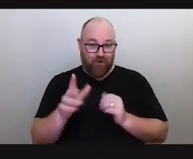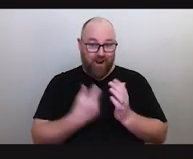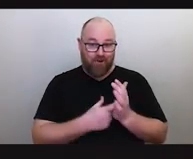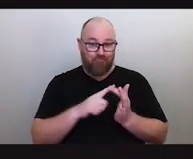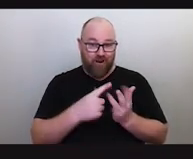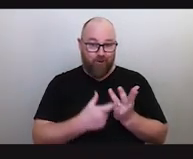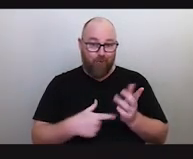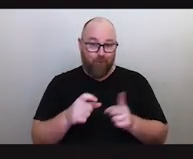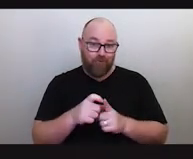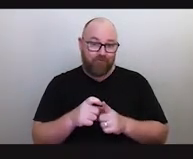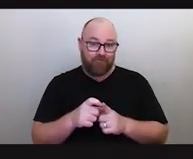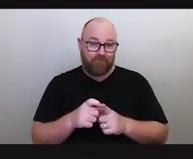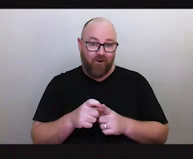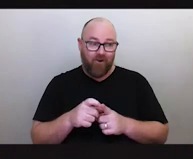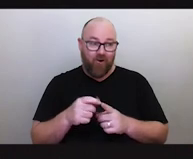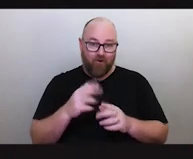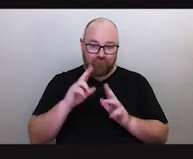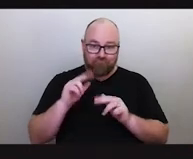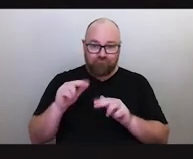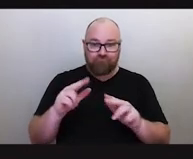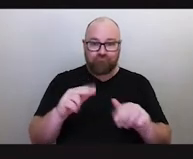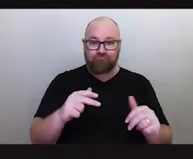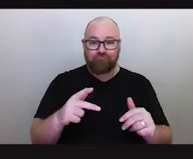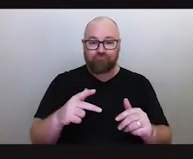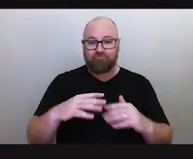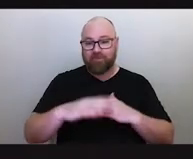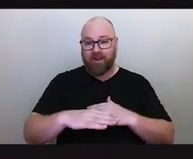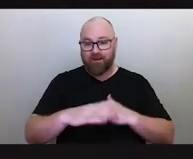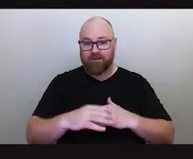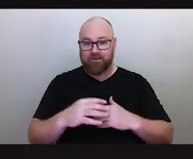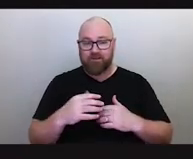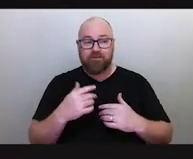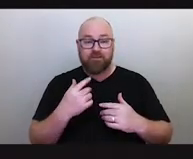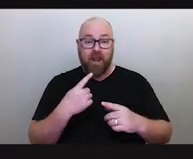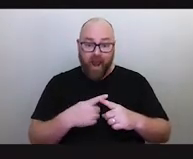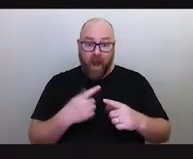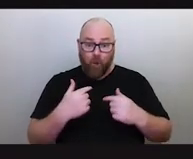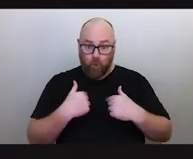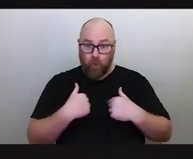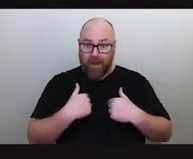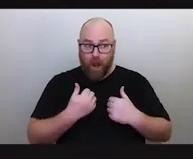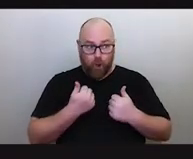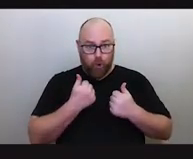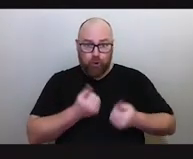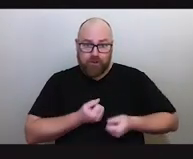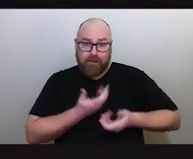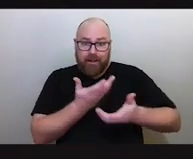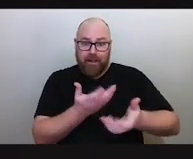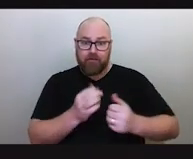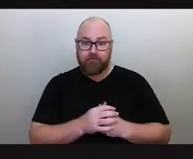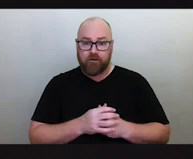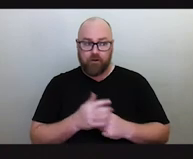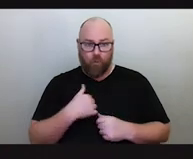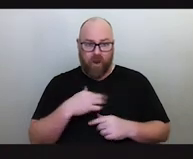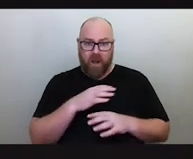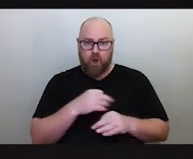and that's fantastic. And we share it. We're giving people we are not taking people. We are not colonial people.